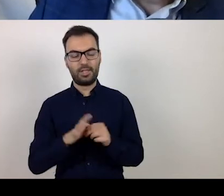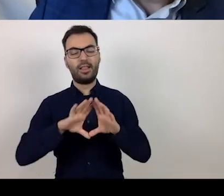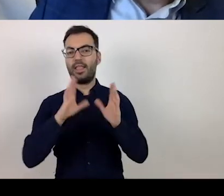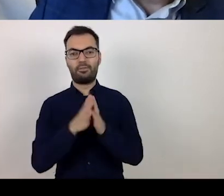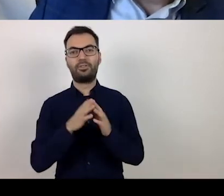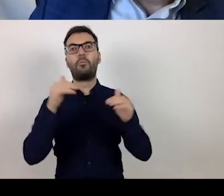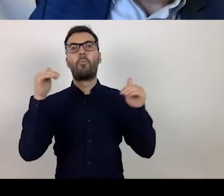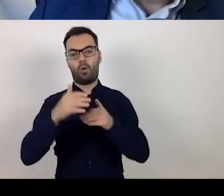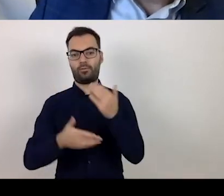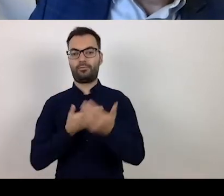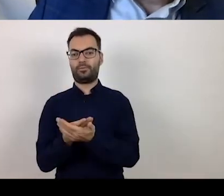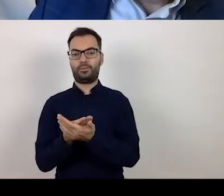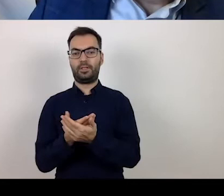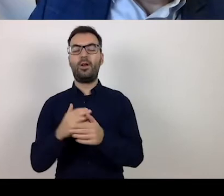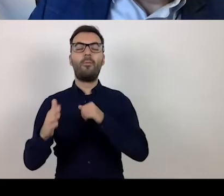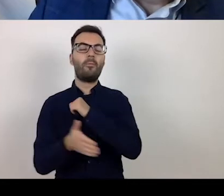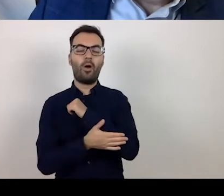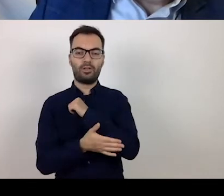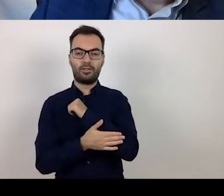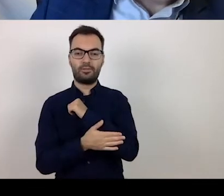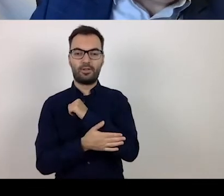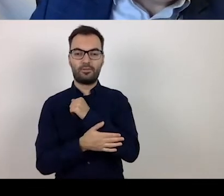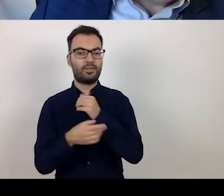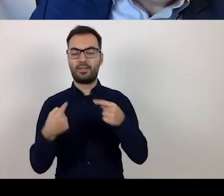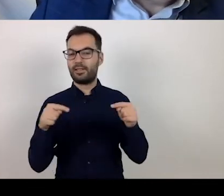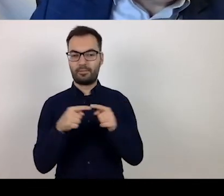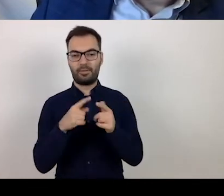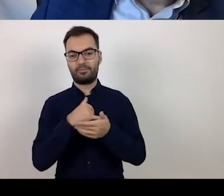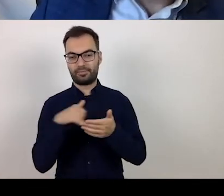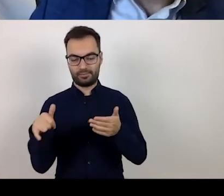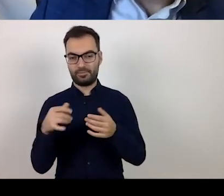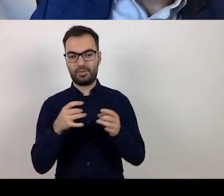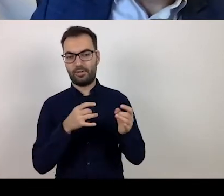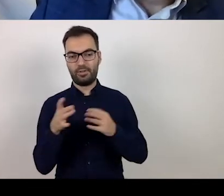The main exclusion criterion which will be verified